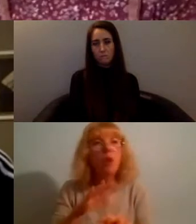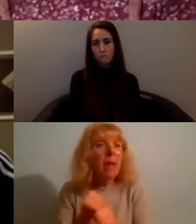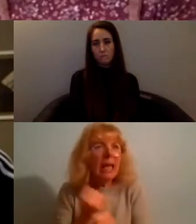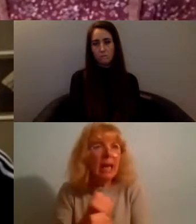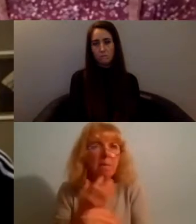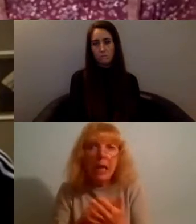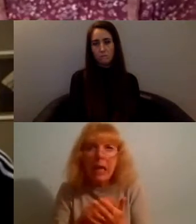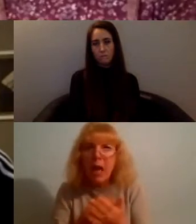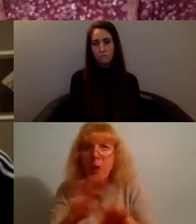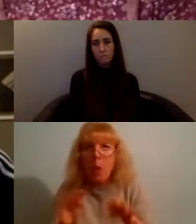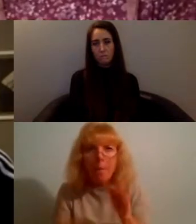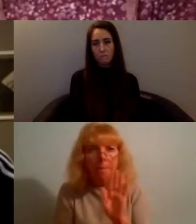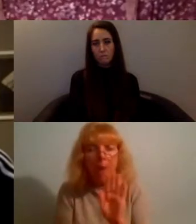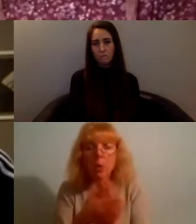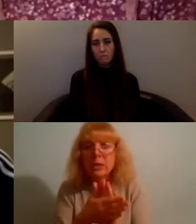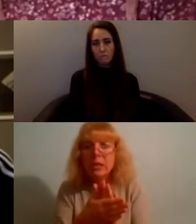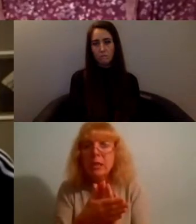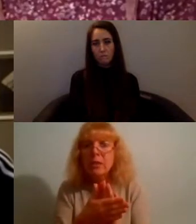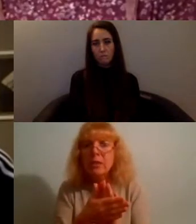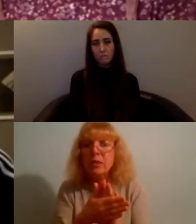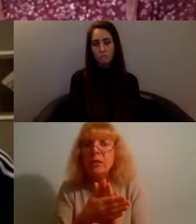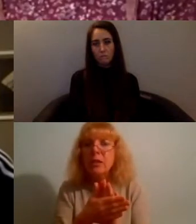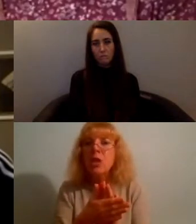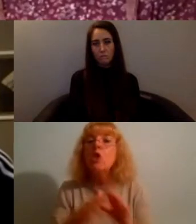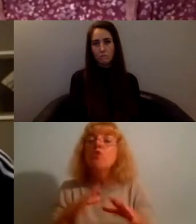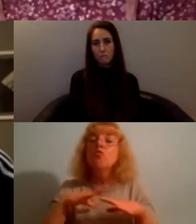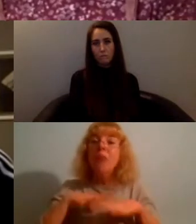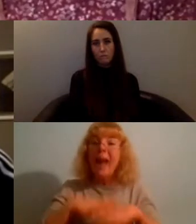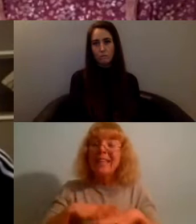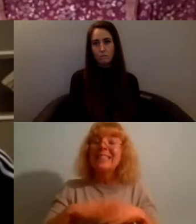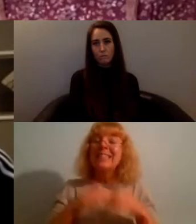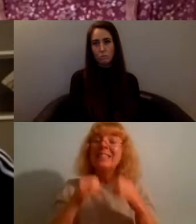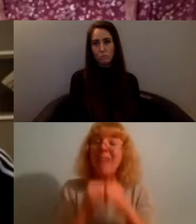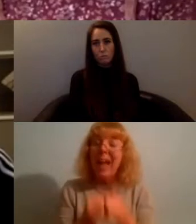i'm not doing this in fact that like know your rest is just as valuable as when you're active,